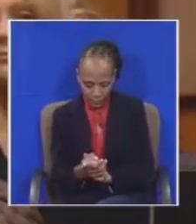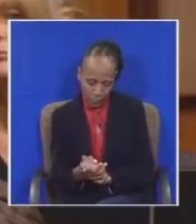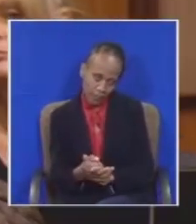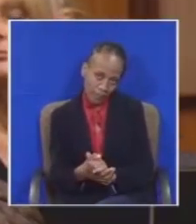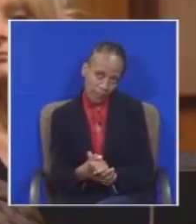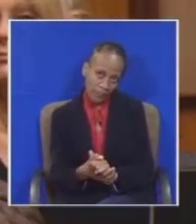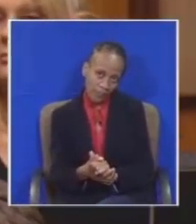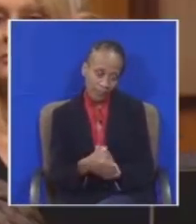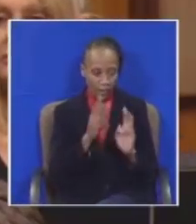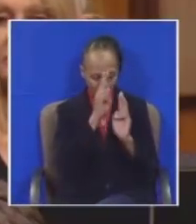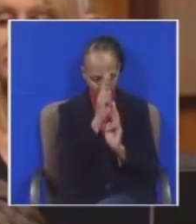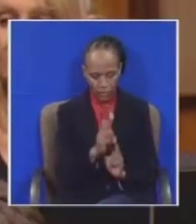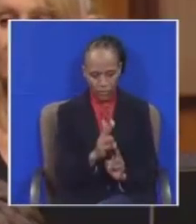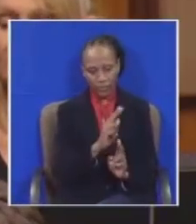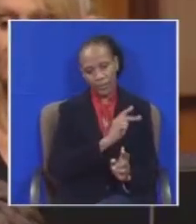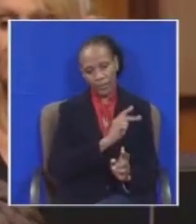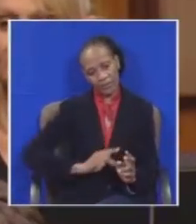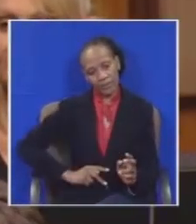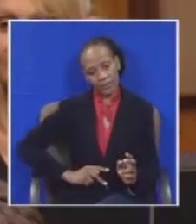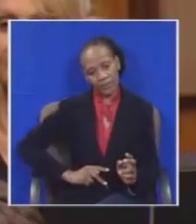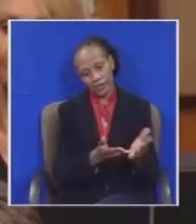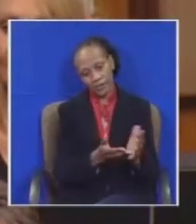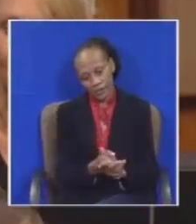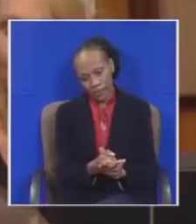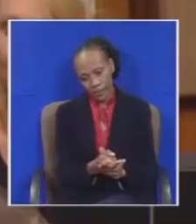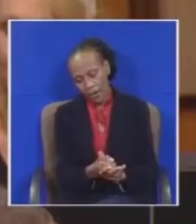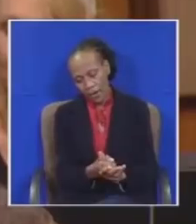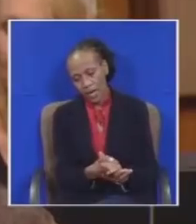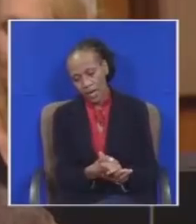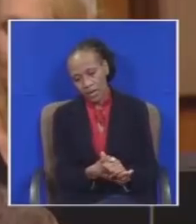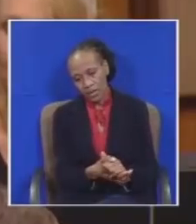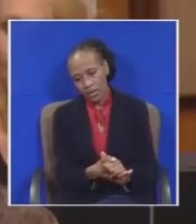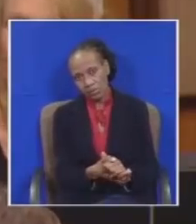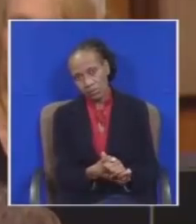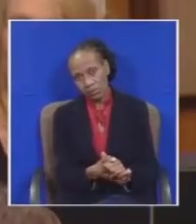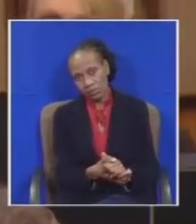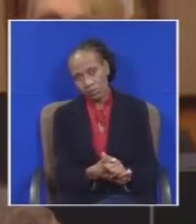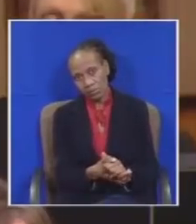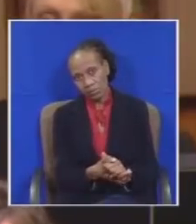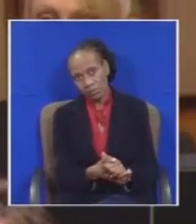Honorable president... You are truly a disciple of deception